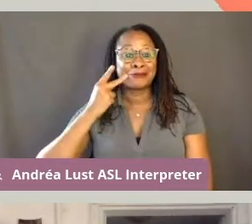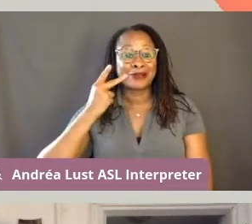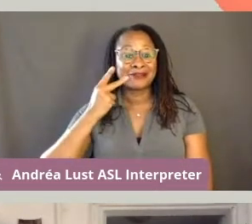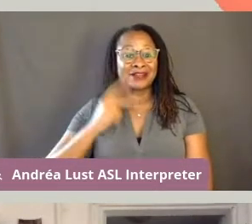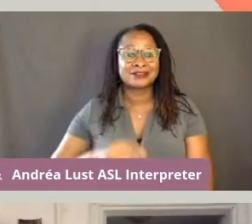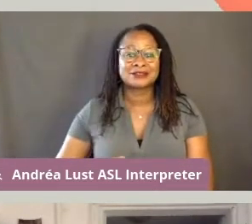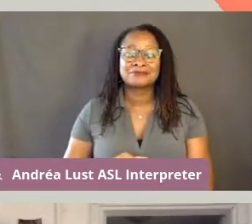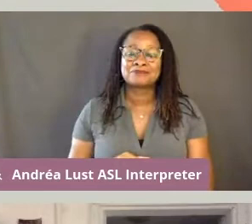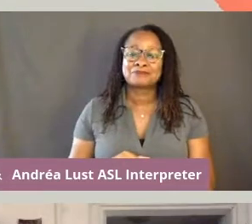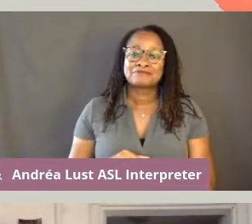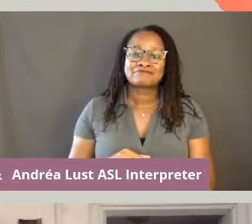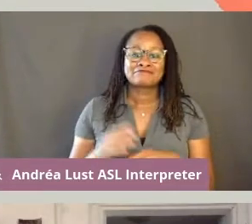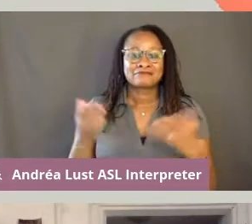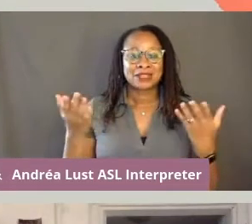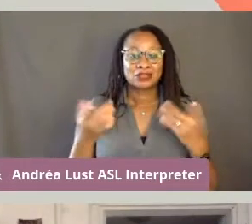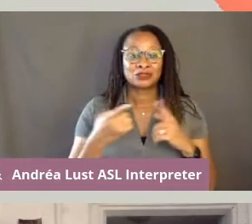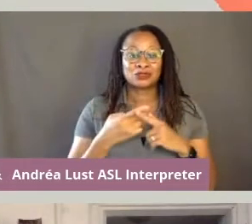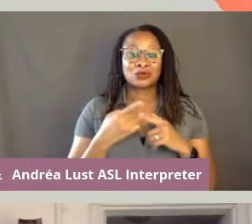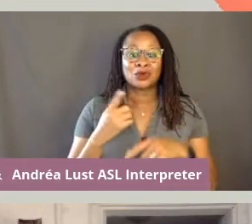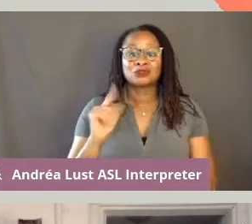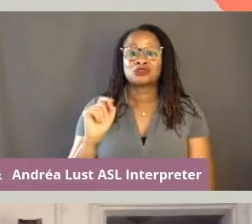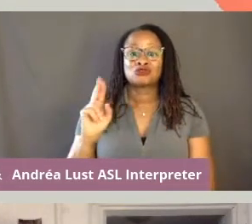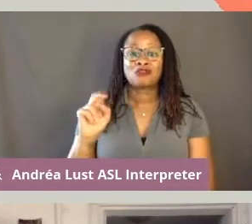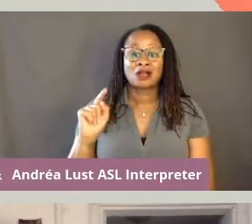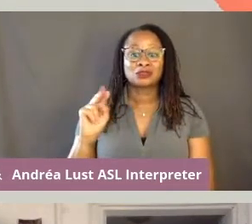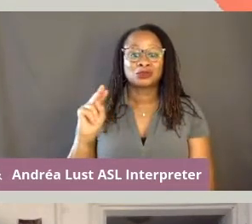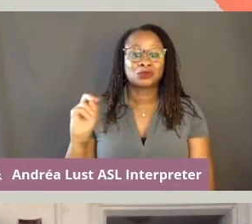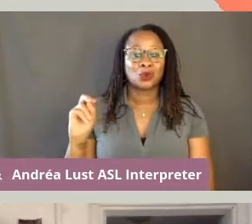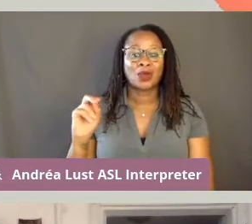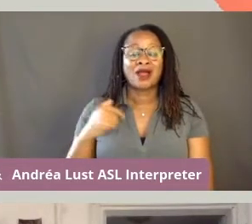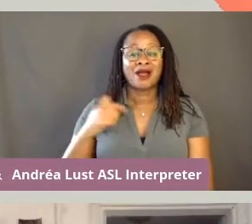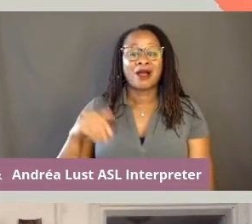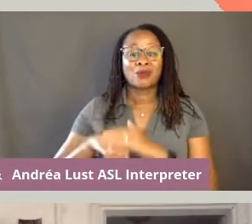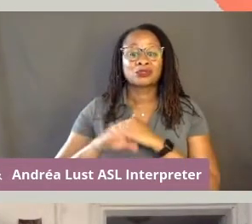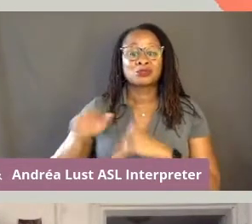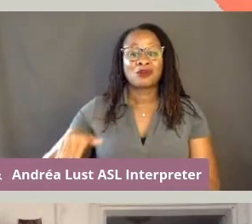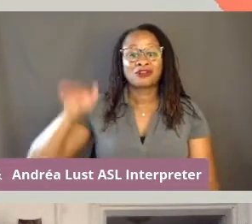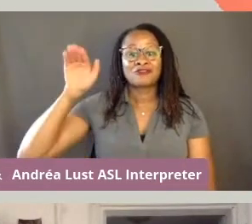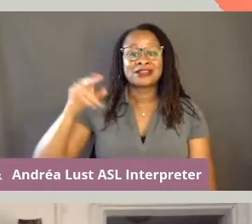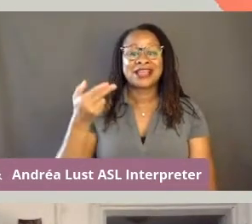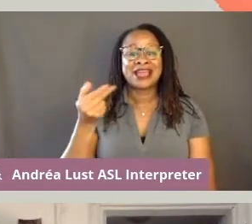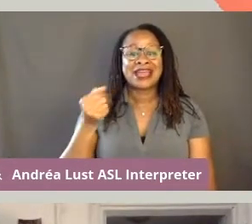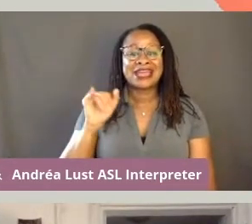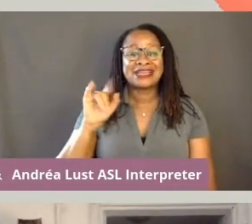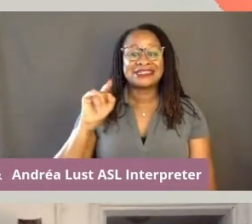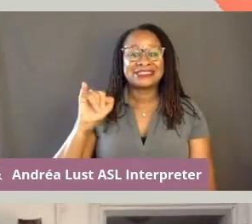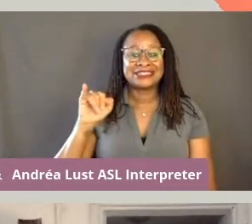I'm here in Toronto but I was born and raised in Haiti. I'm a black man.